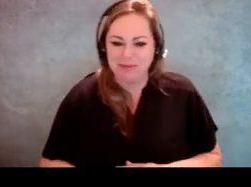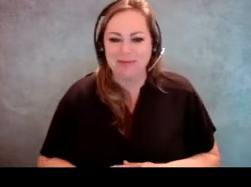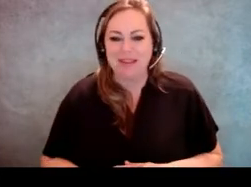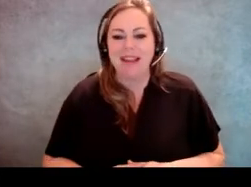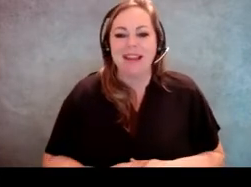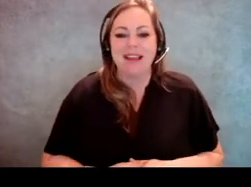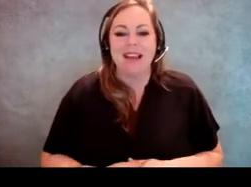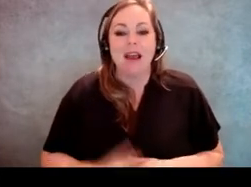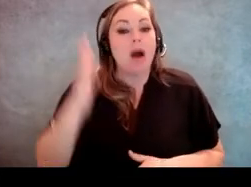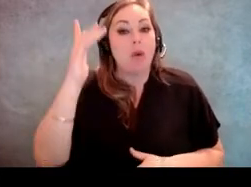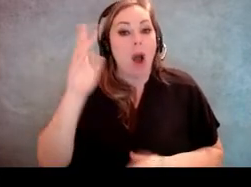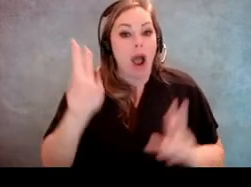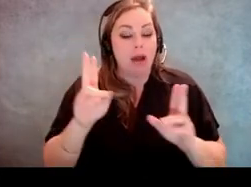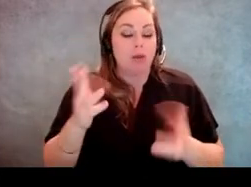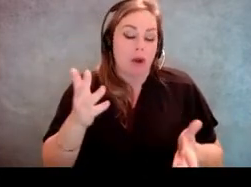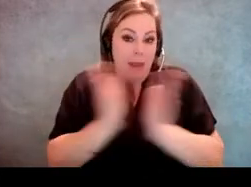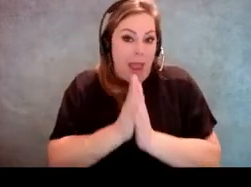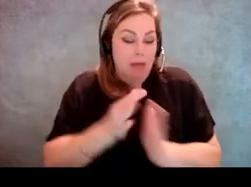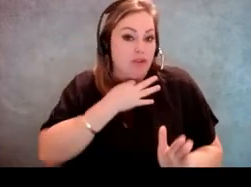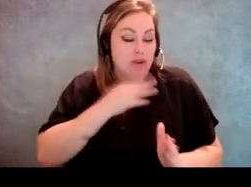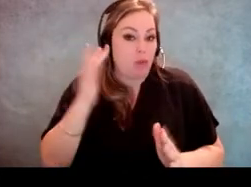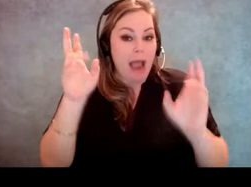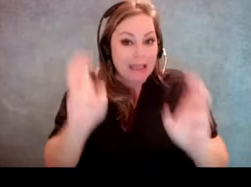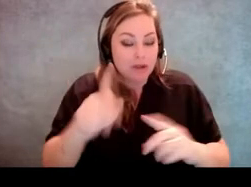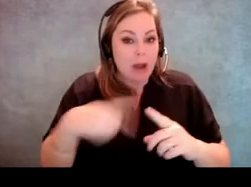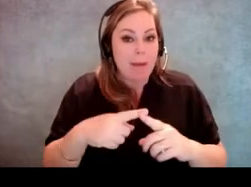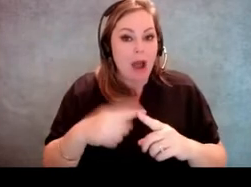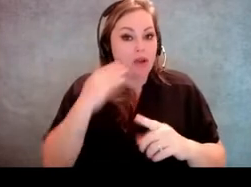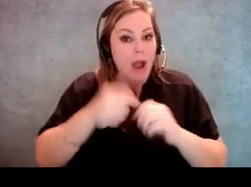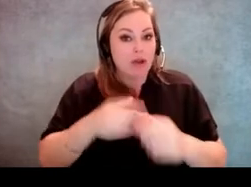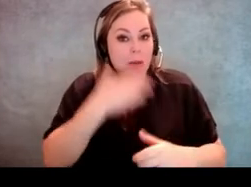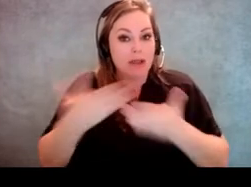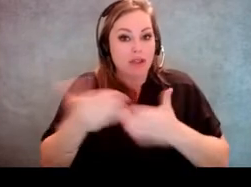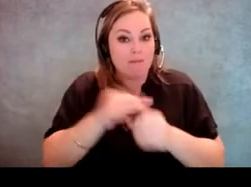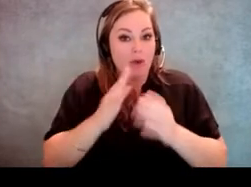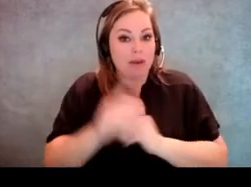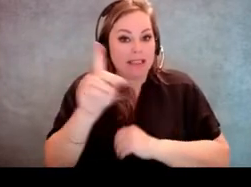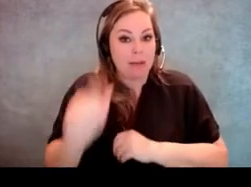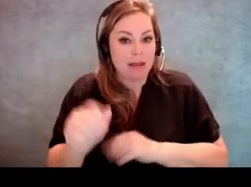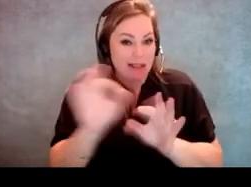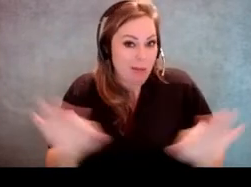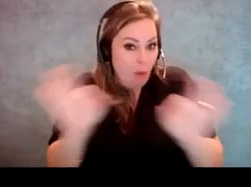You may be asking, why is the issue of knowing how to best serve voters with disabilities important?